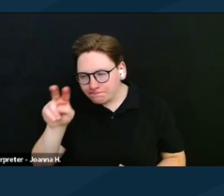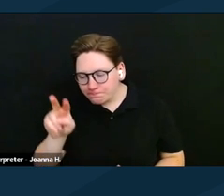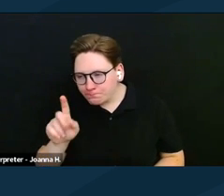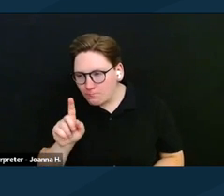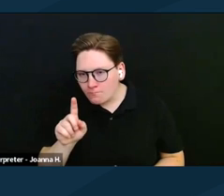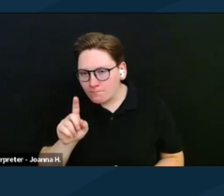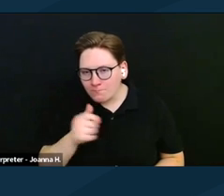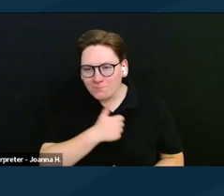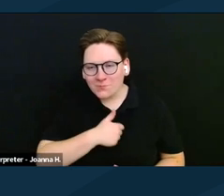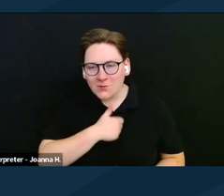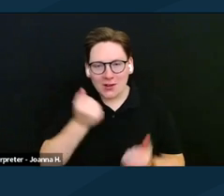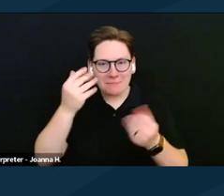Sorry, there are so many good questions.